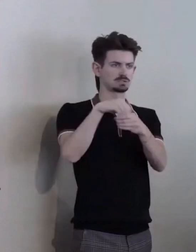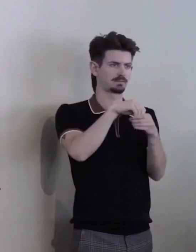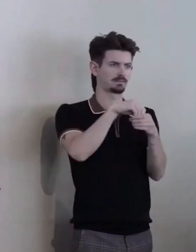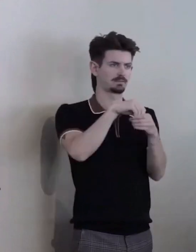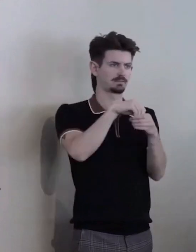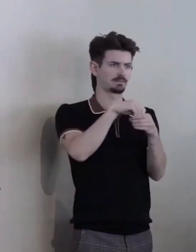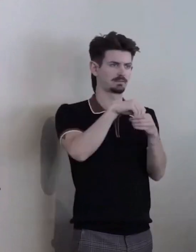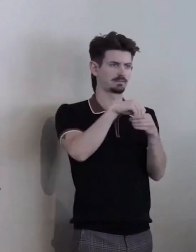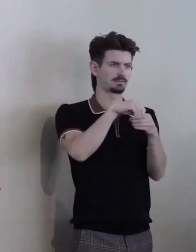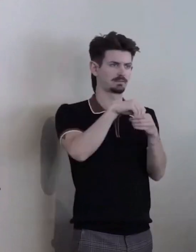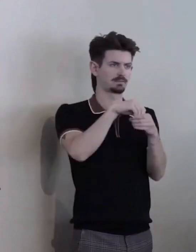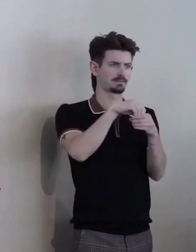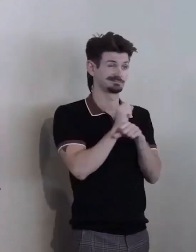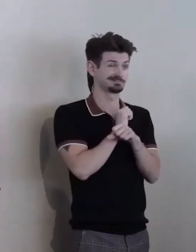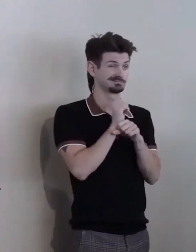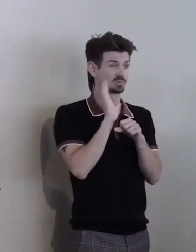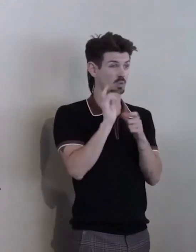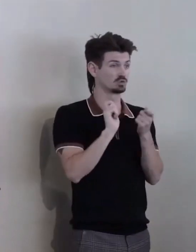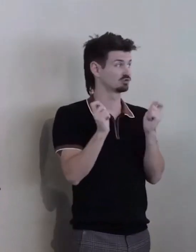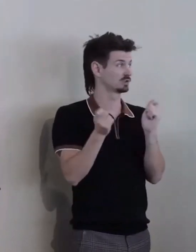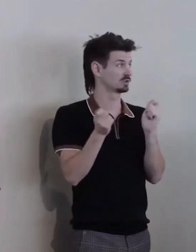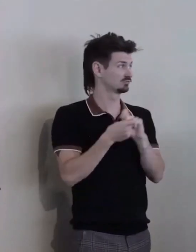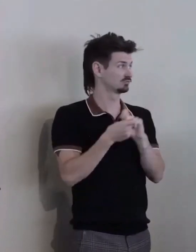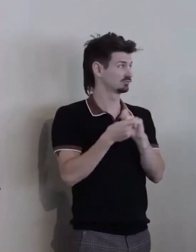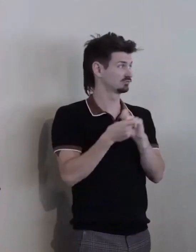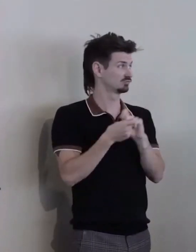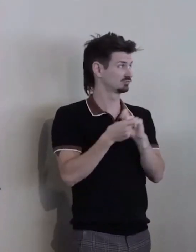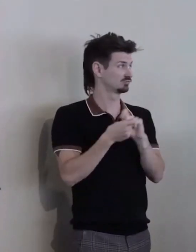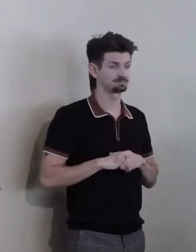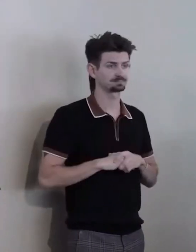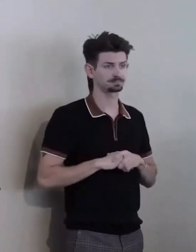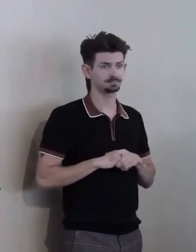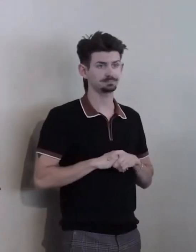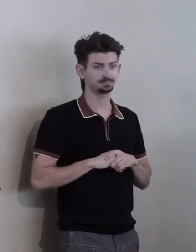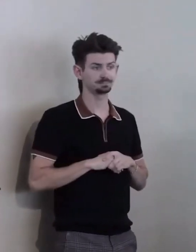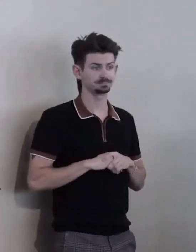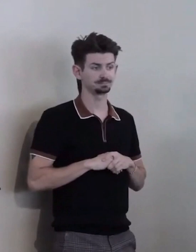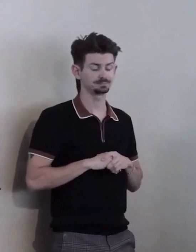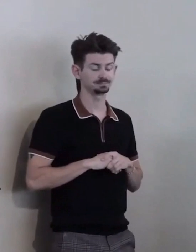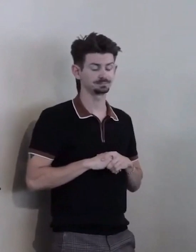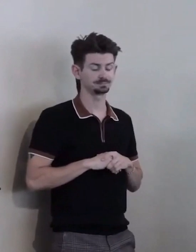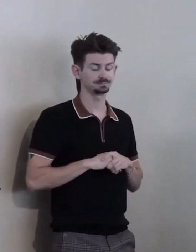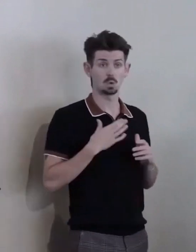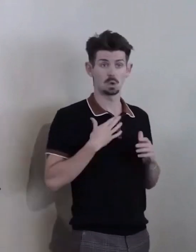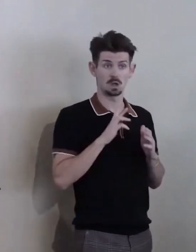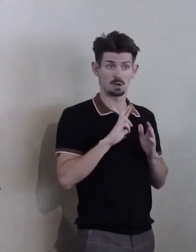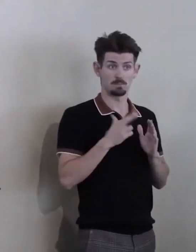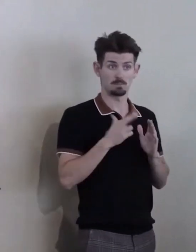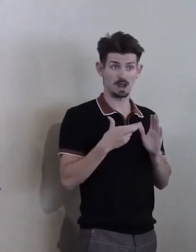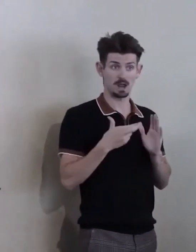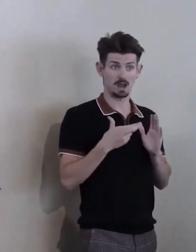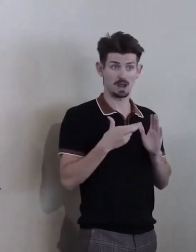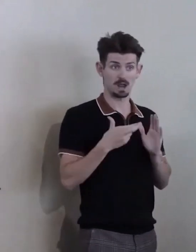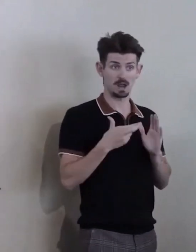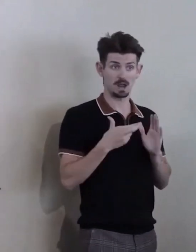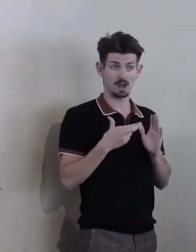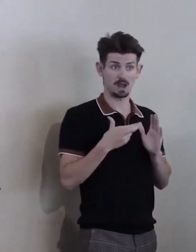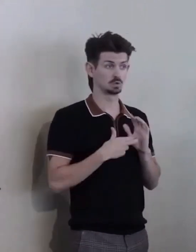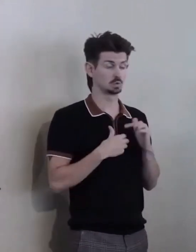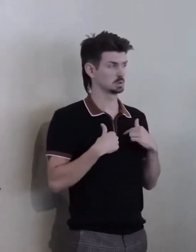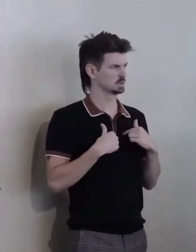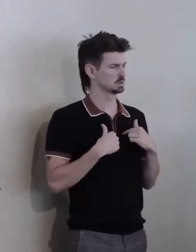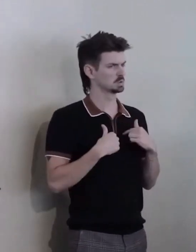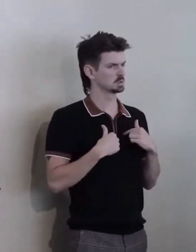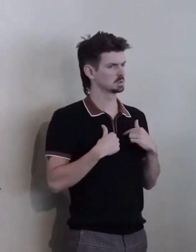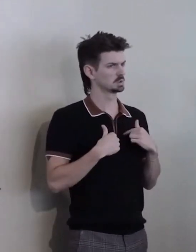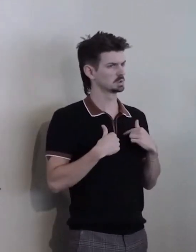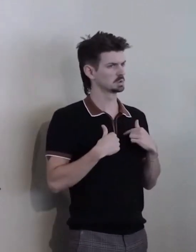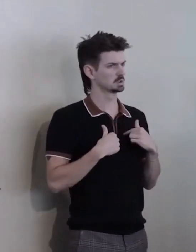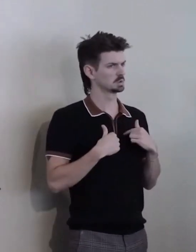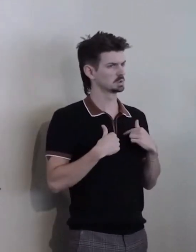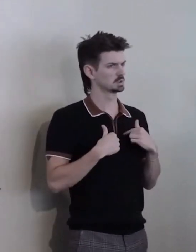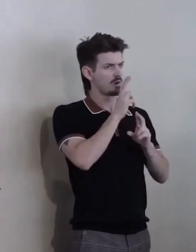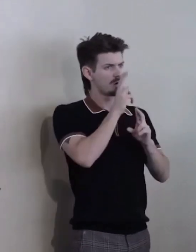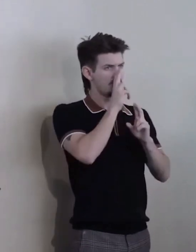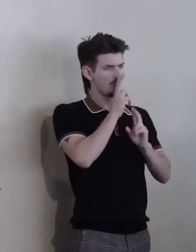And so I am, in the role that I fulfill, and very honored... Ahh... To be a part of that, I see those... Ahh...